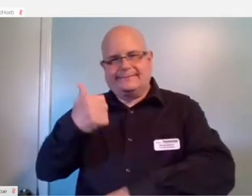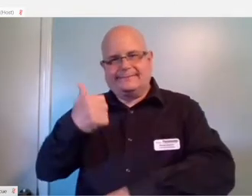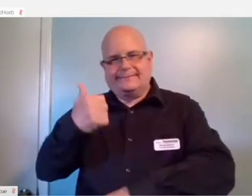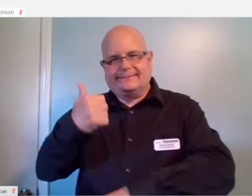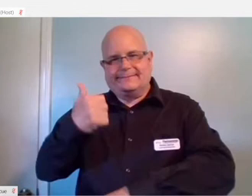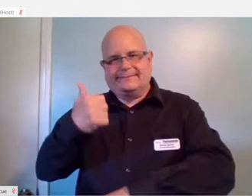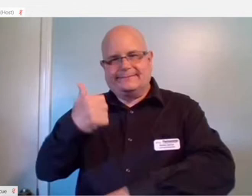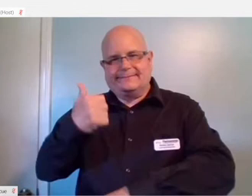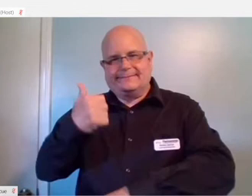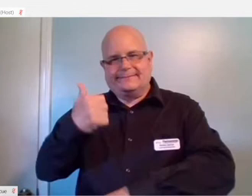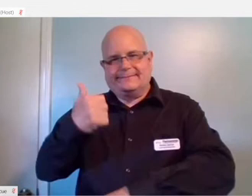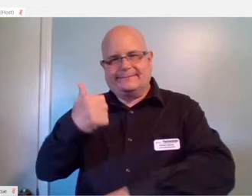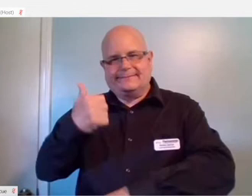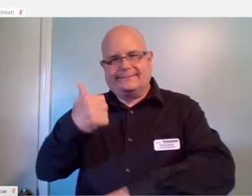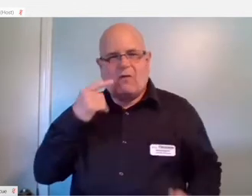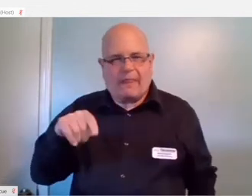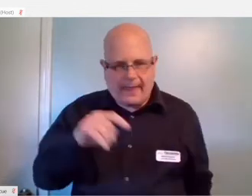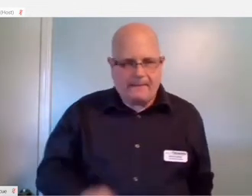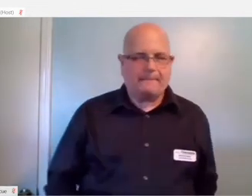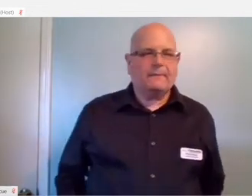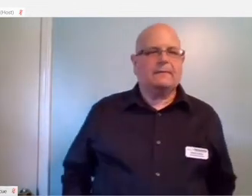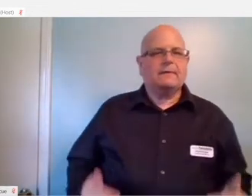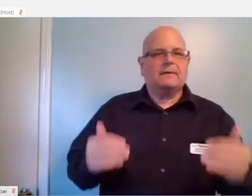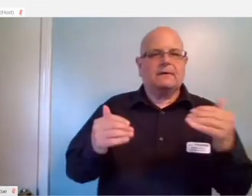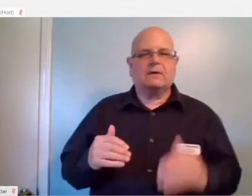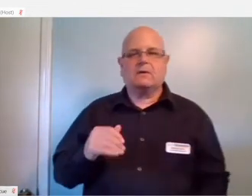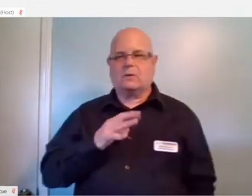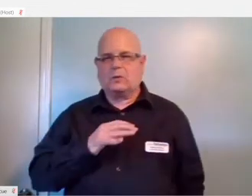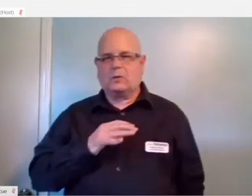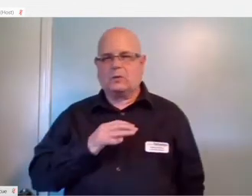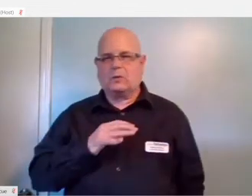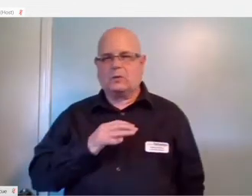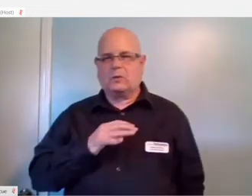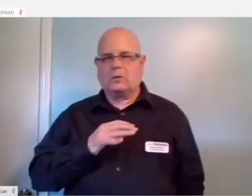for them. Another really cool feature is copilot.